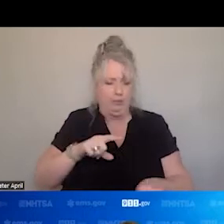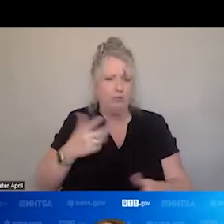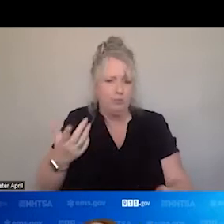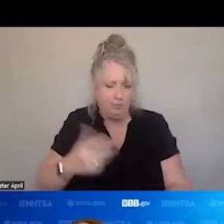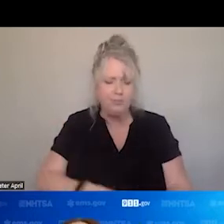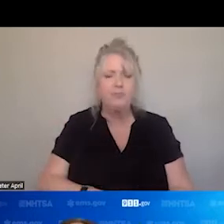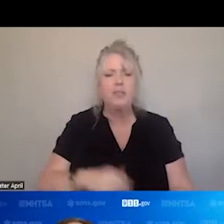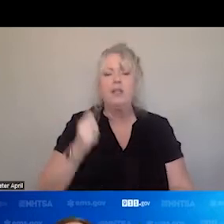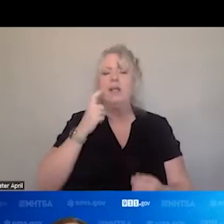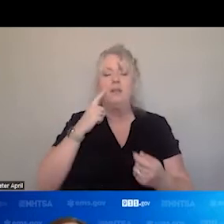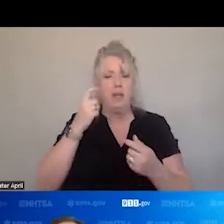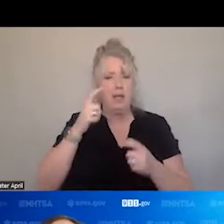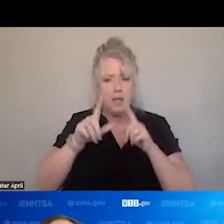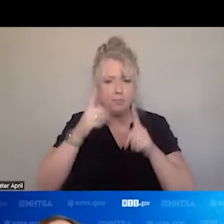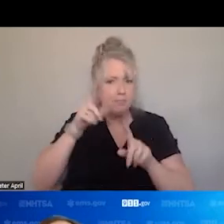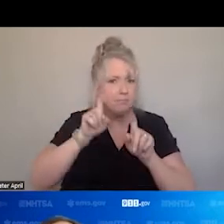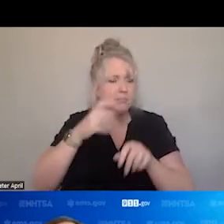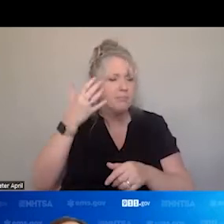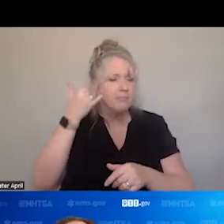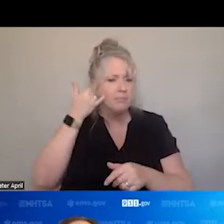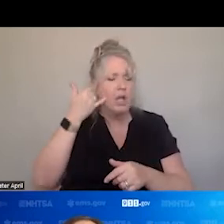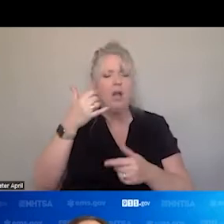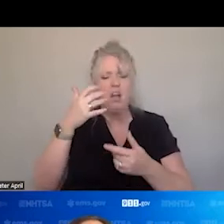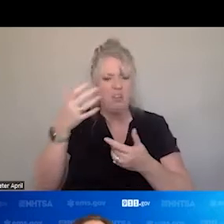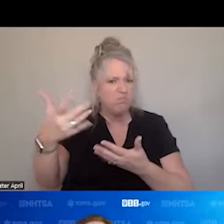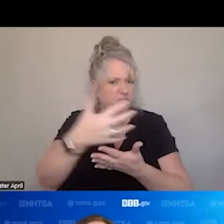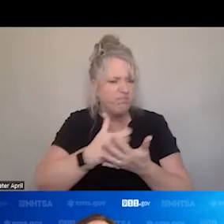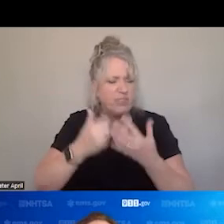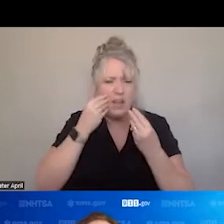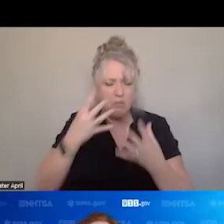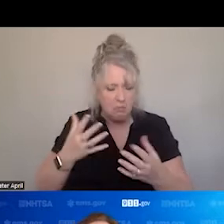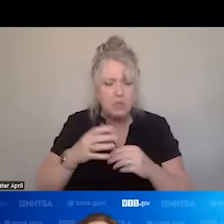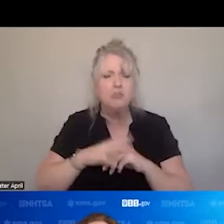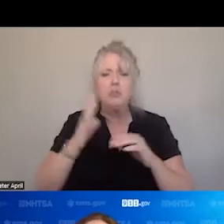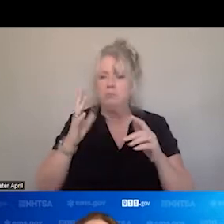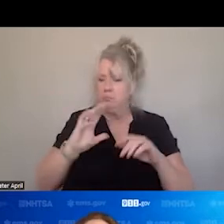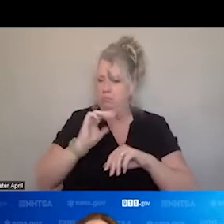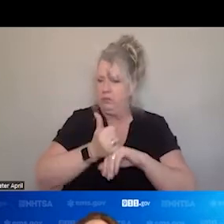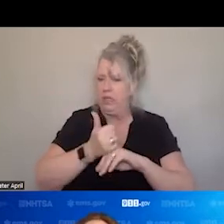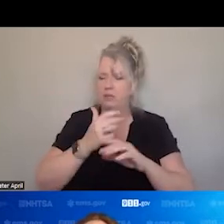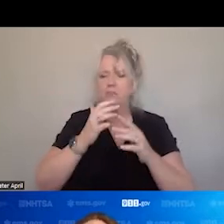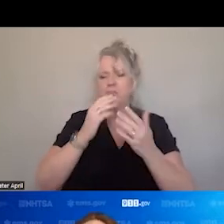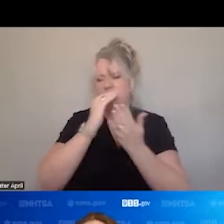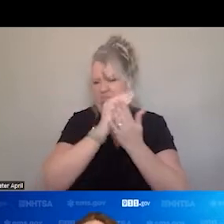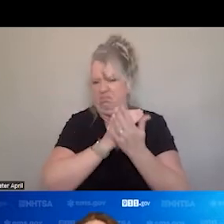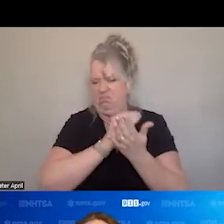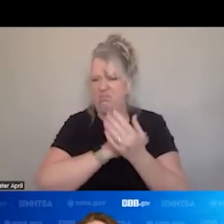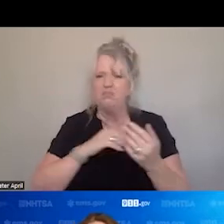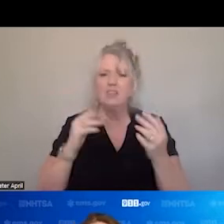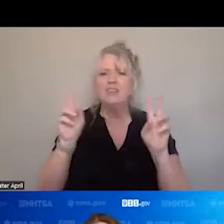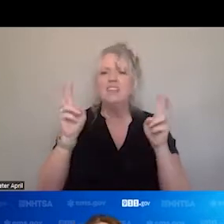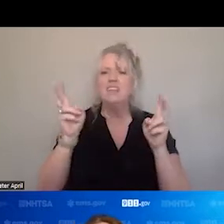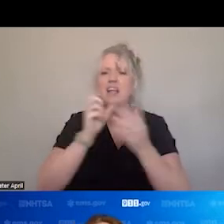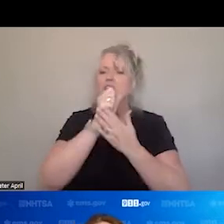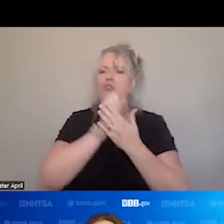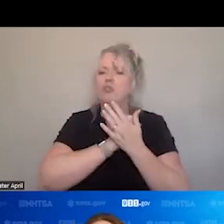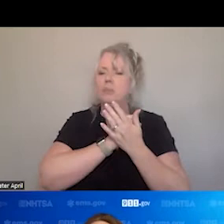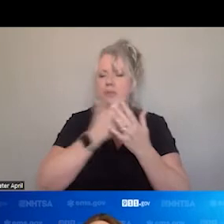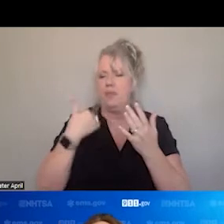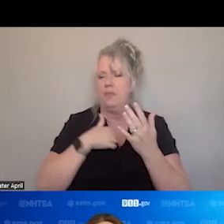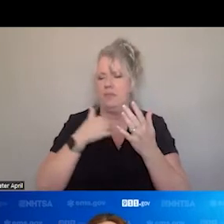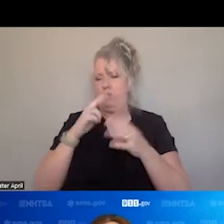GATHER INFORMATION, SET PROTOCOLS, SORT OF A SCRIPT OFTEN TIMES IS USED. 50%